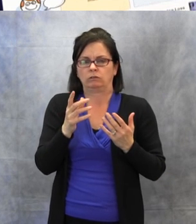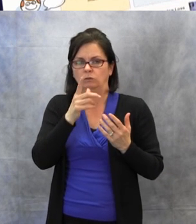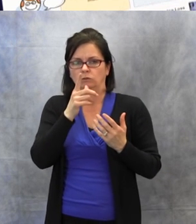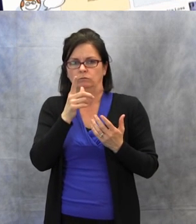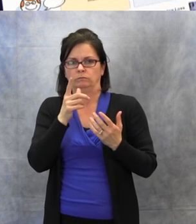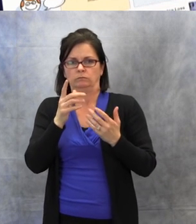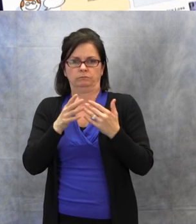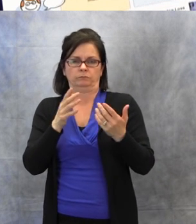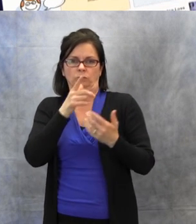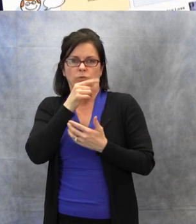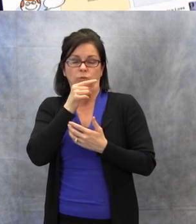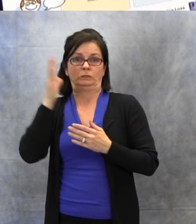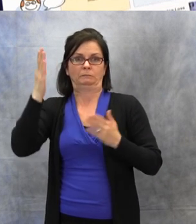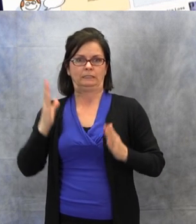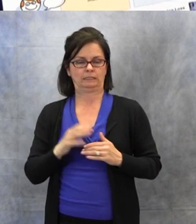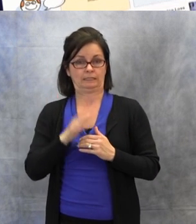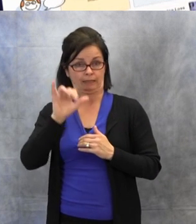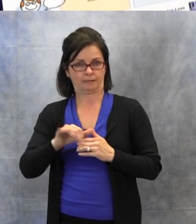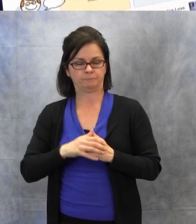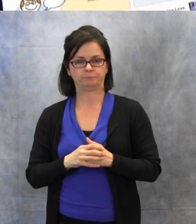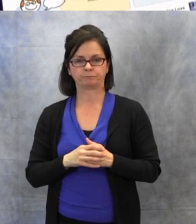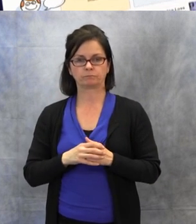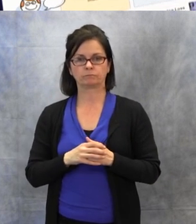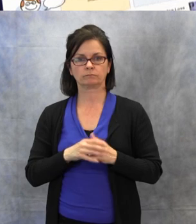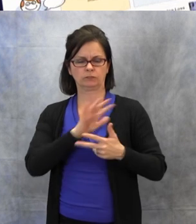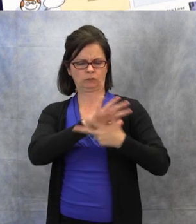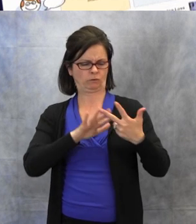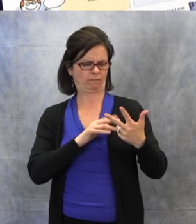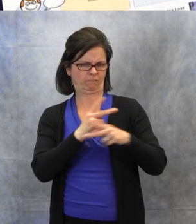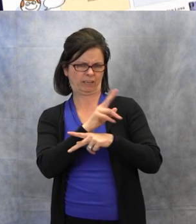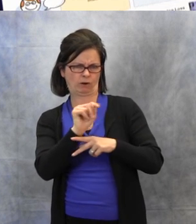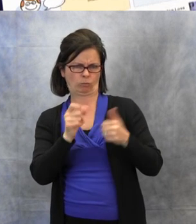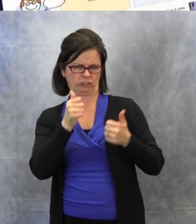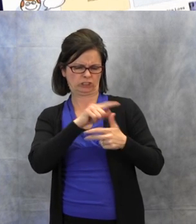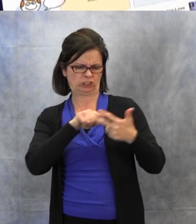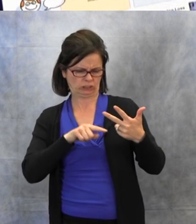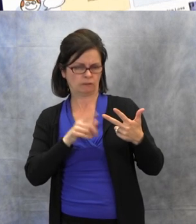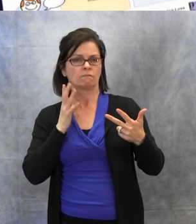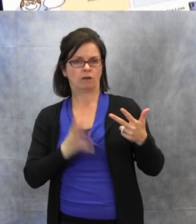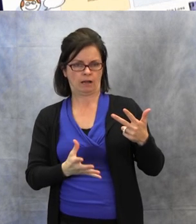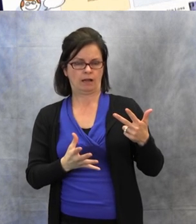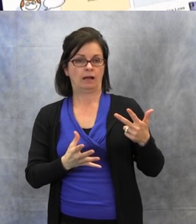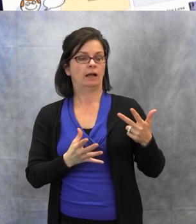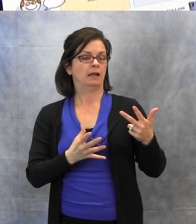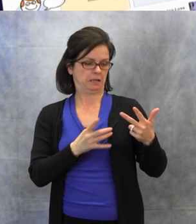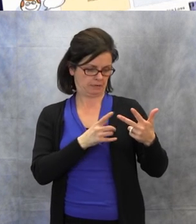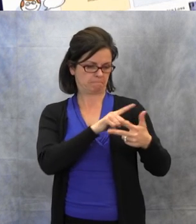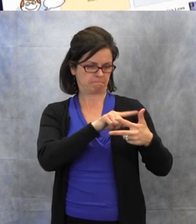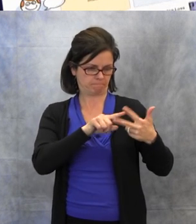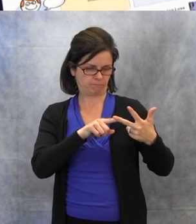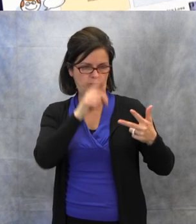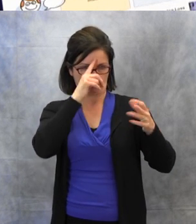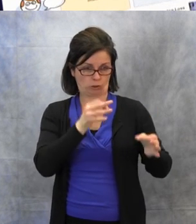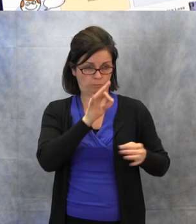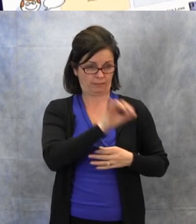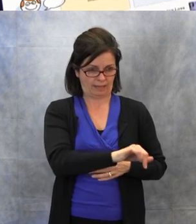a resolution to that. How could we fix that communication situation? It leads to lots